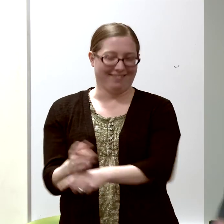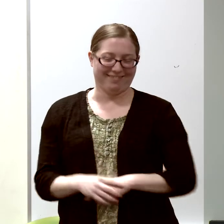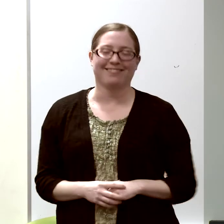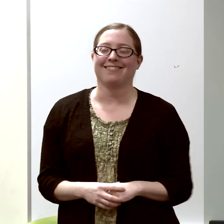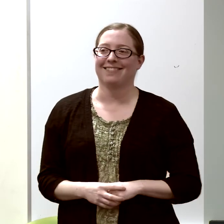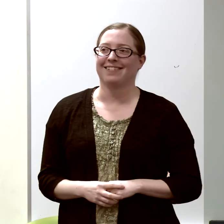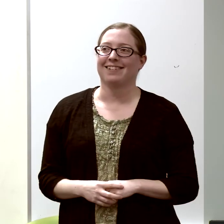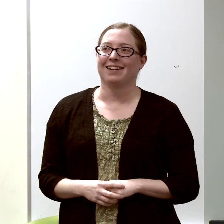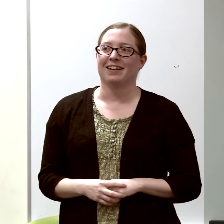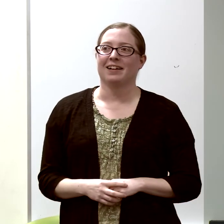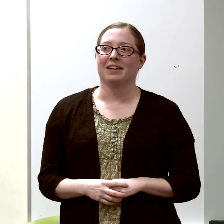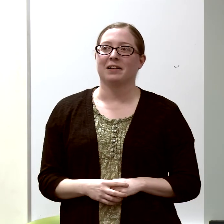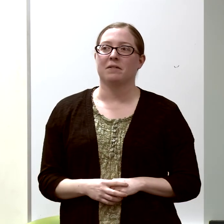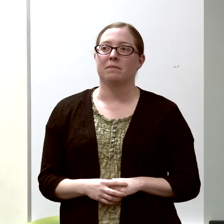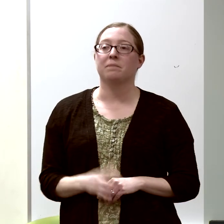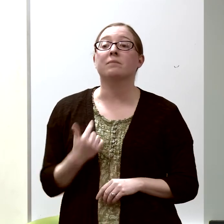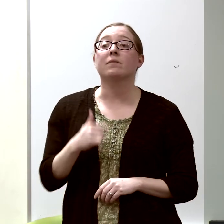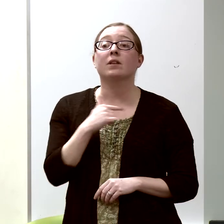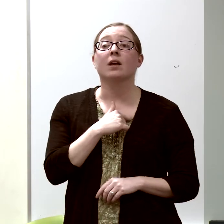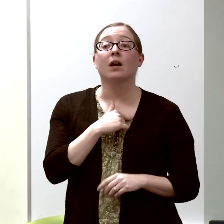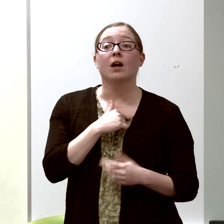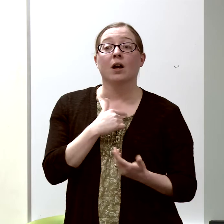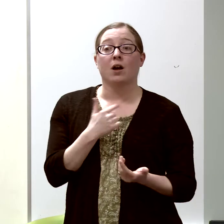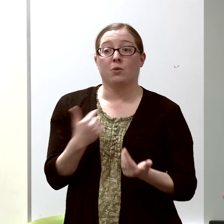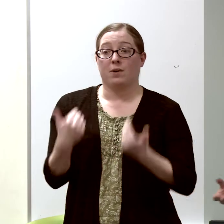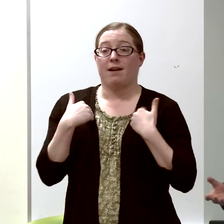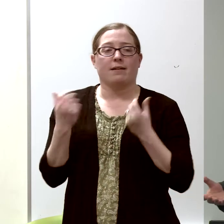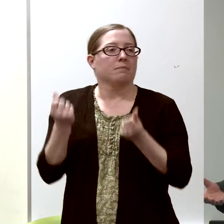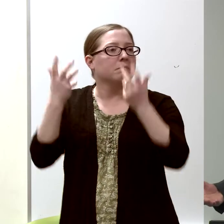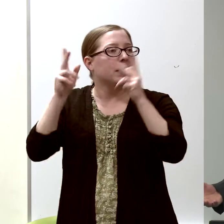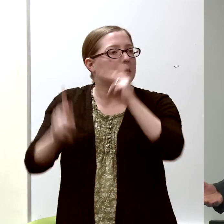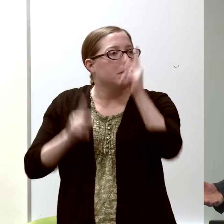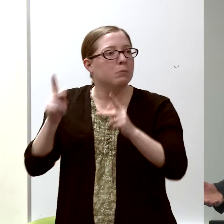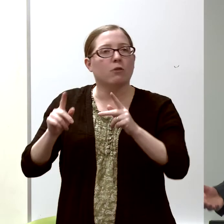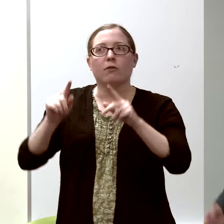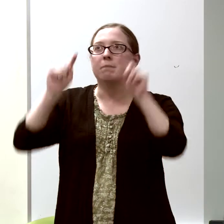We had people from all over the world